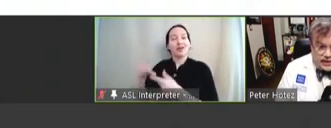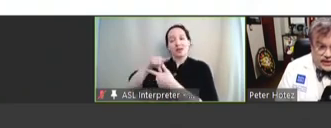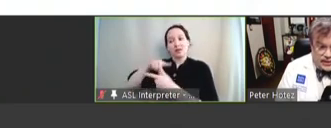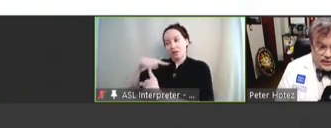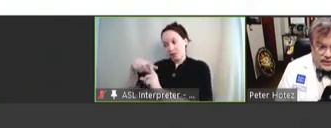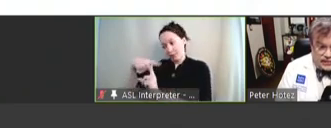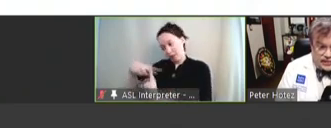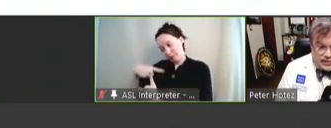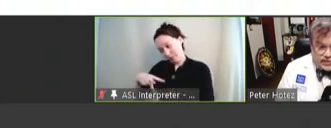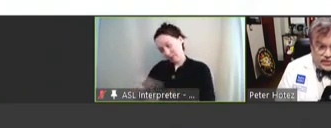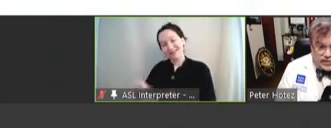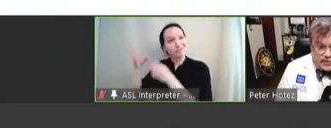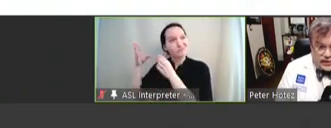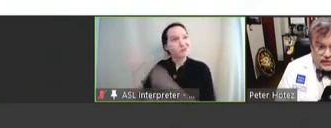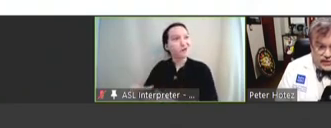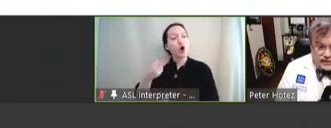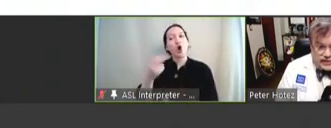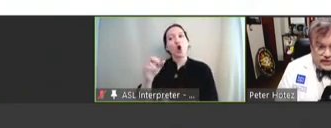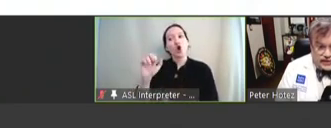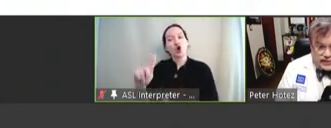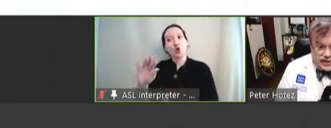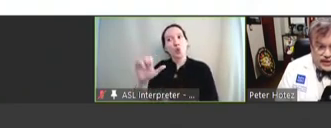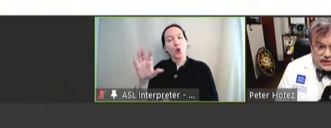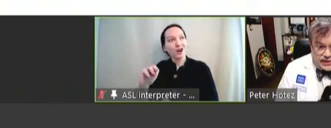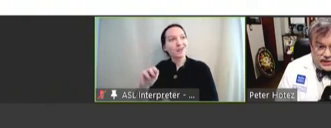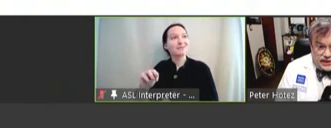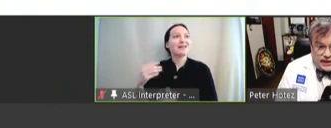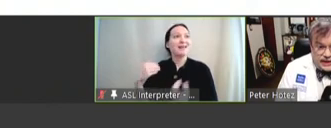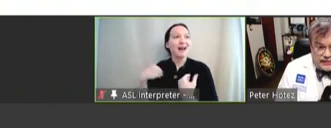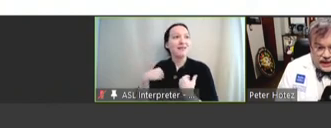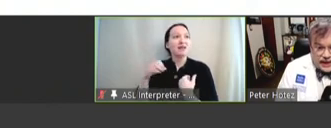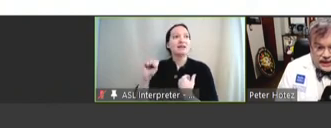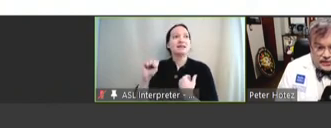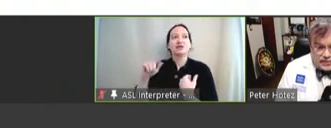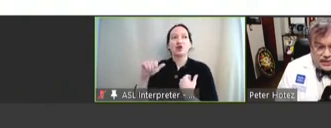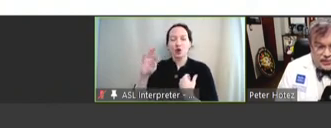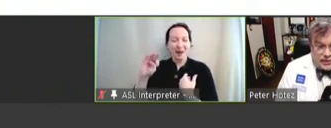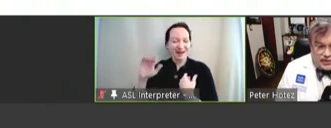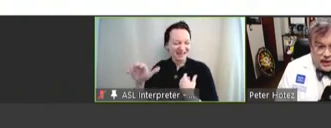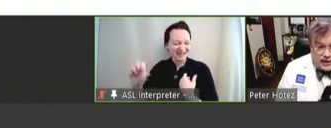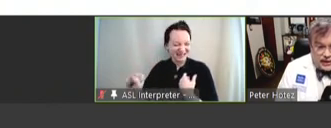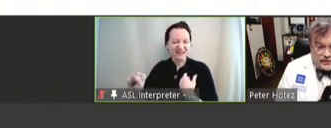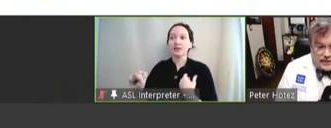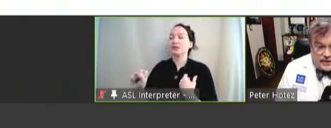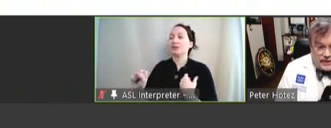the same person who has hookworm will also have schistosomiasis, and so people are poly-infected.